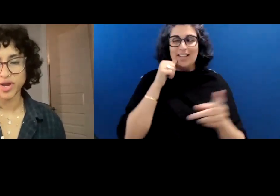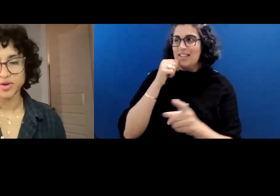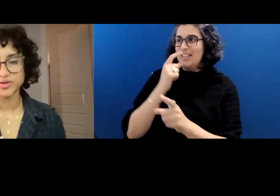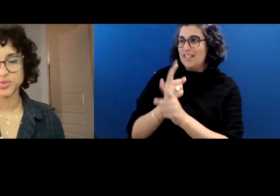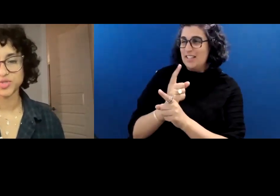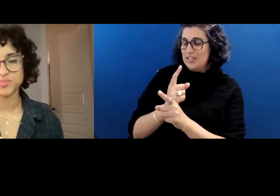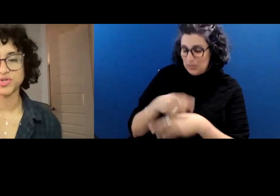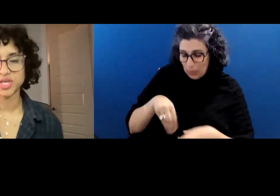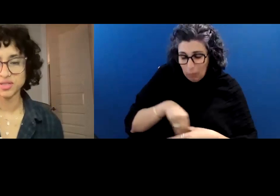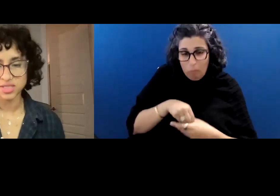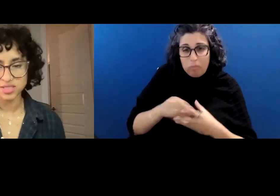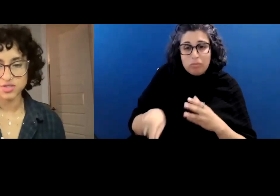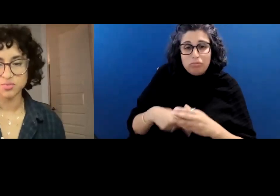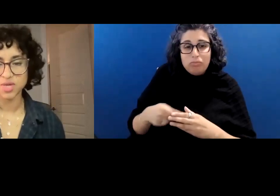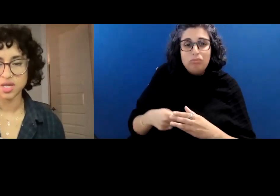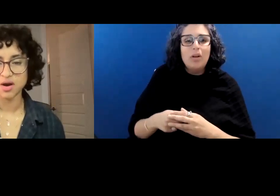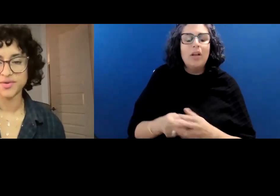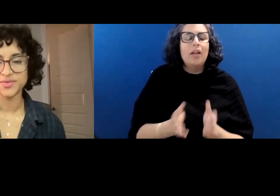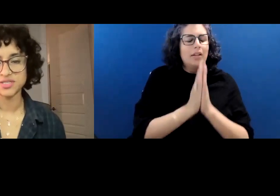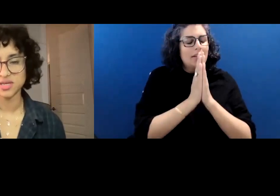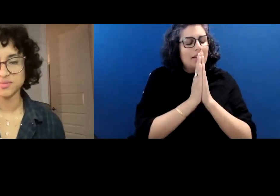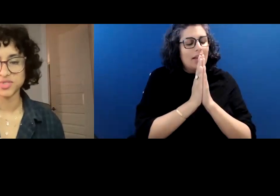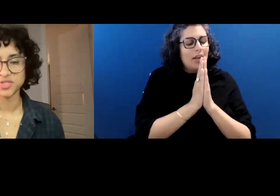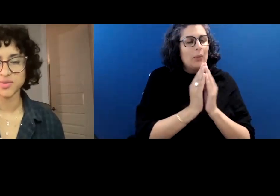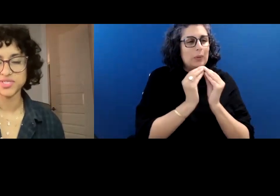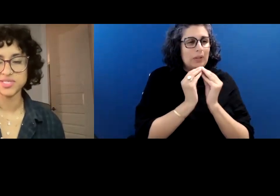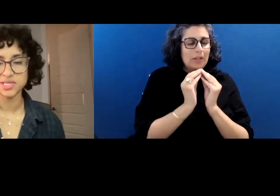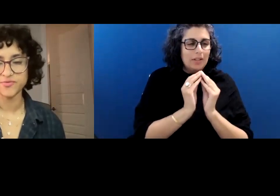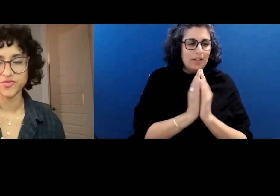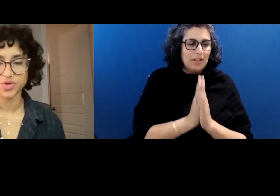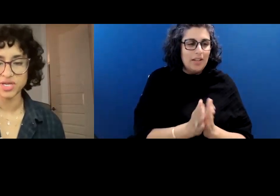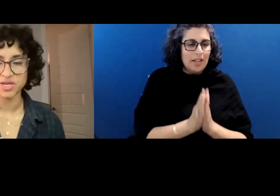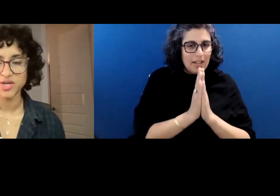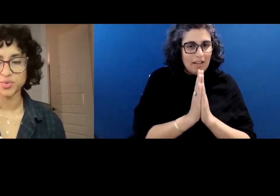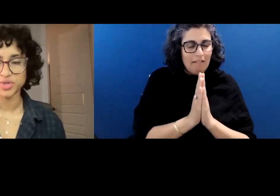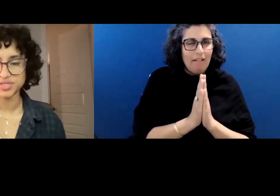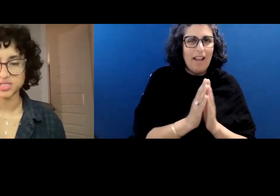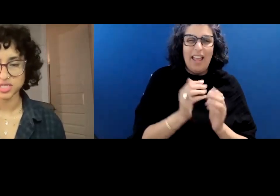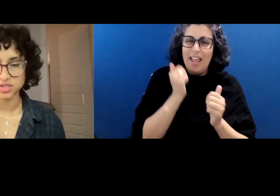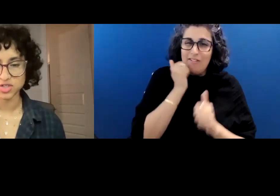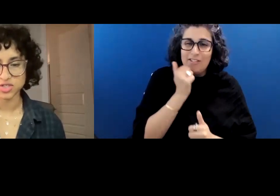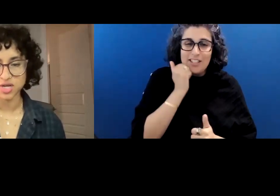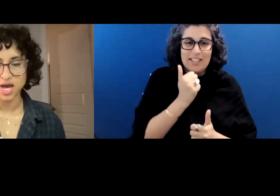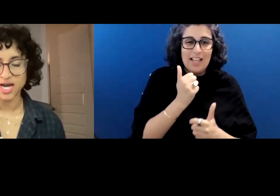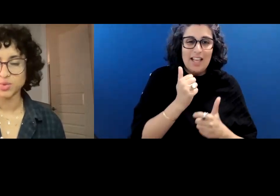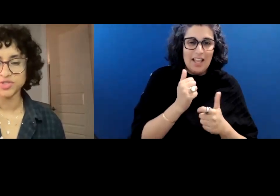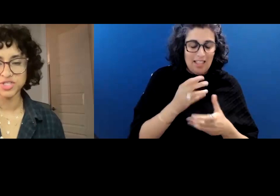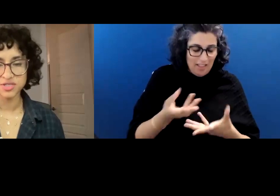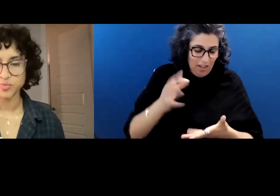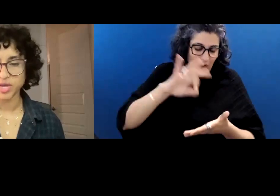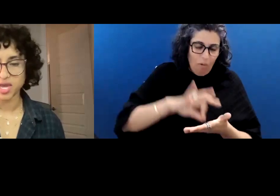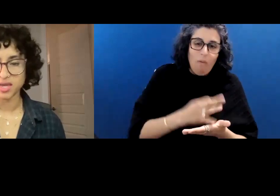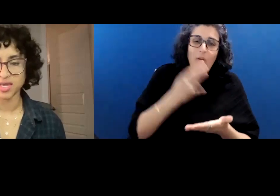The prayers whisper daily into me are the seams I will snip free, restitch. I will disobey